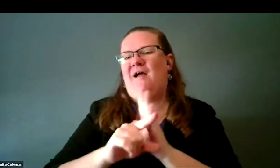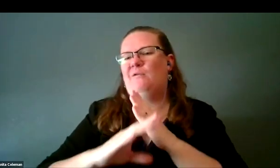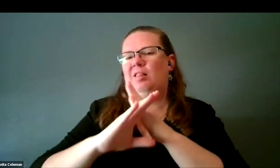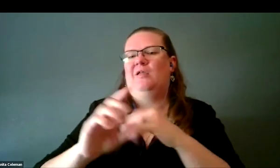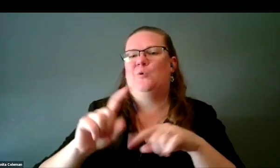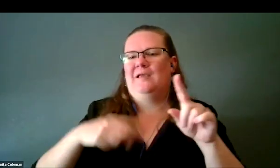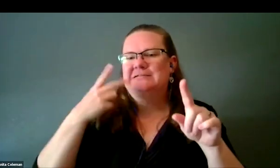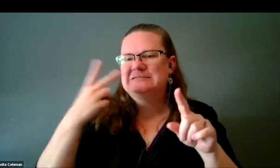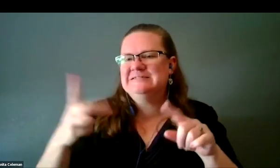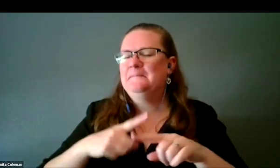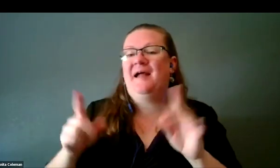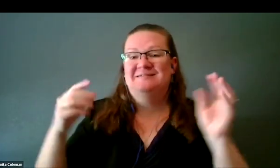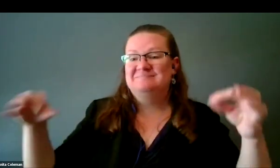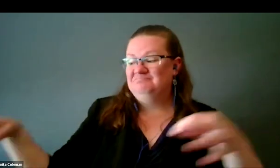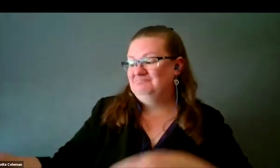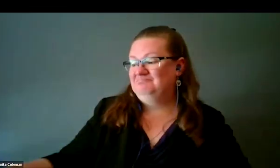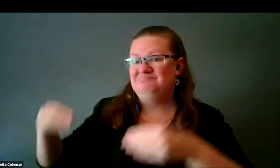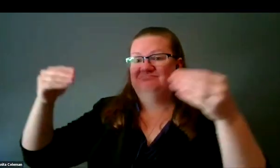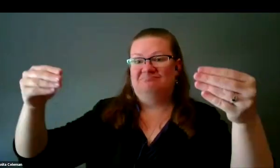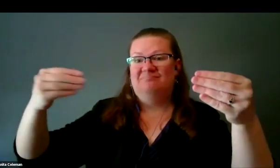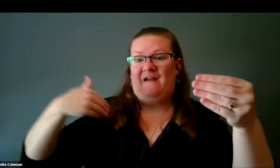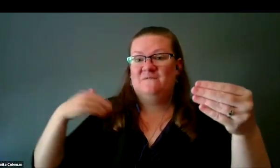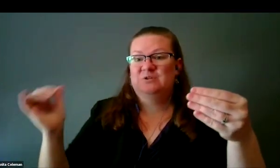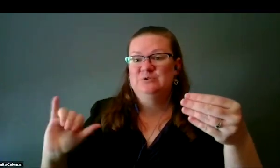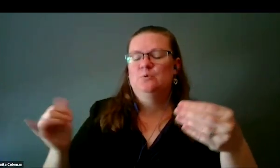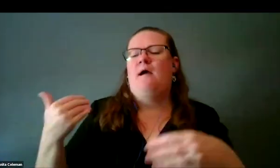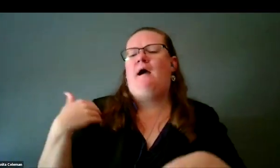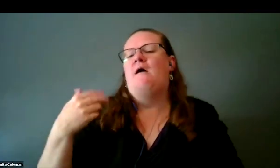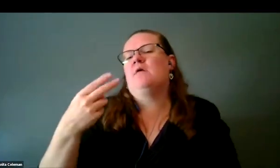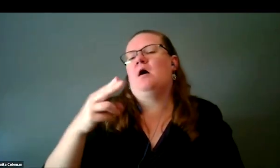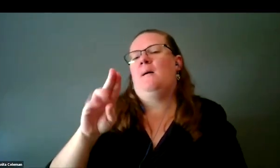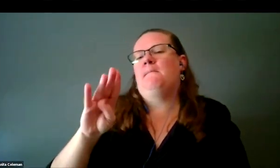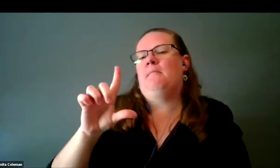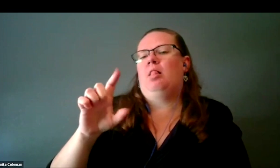that I do have [?] and I do have a Hubble model now.